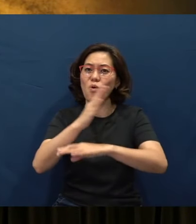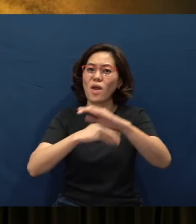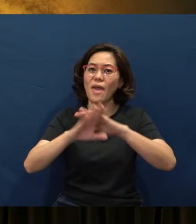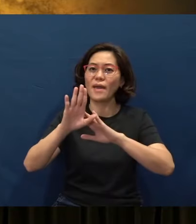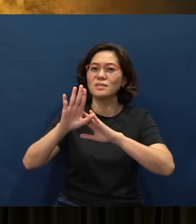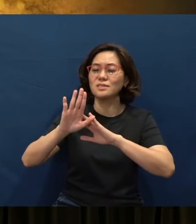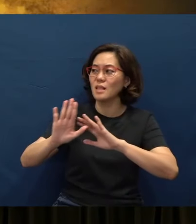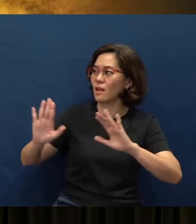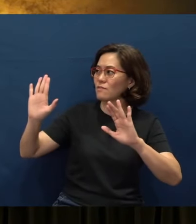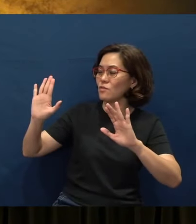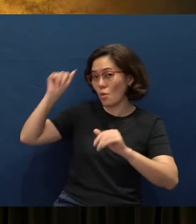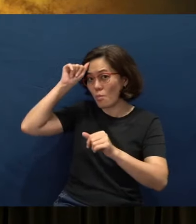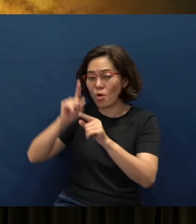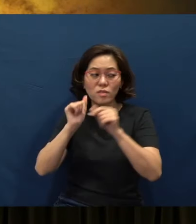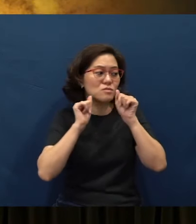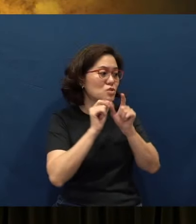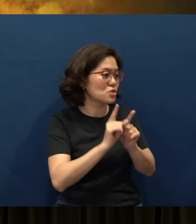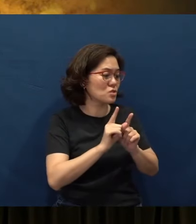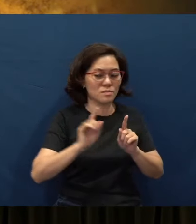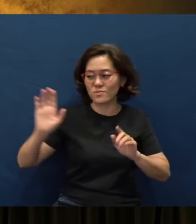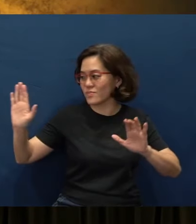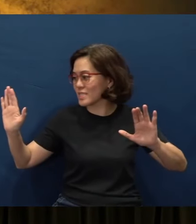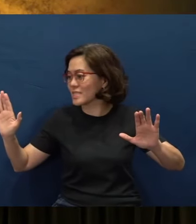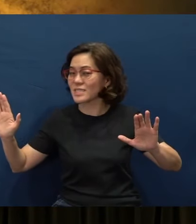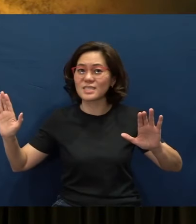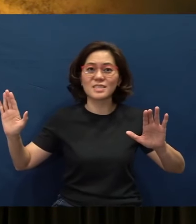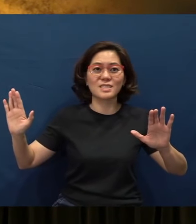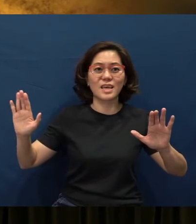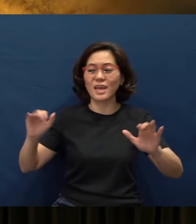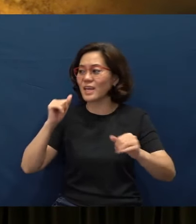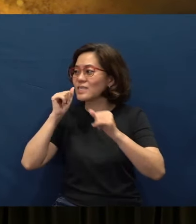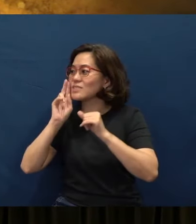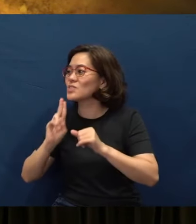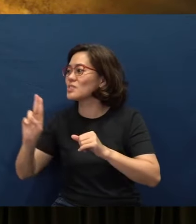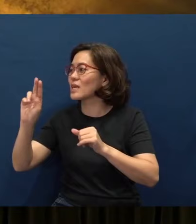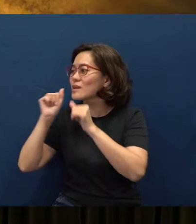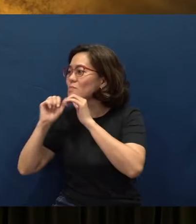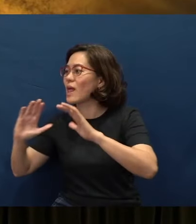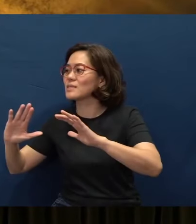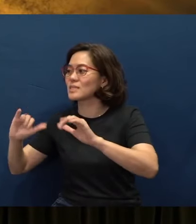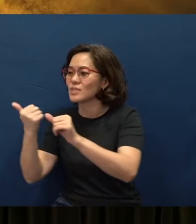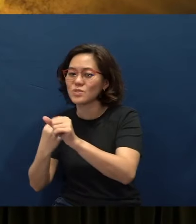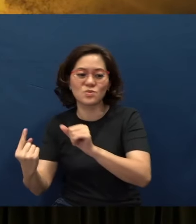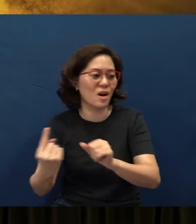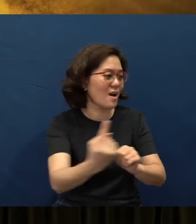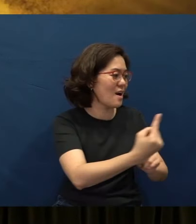sister beside you, just sing this bridge as a blessing over each and every one of them as a body of Christ.